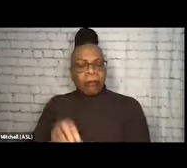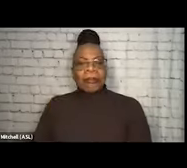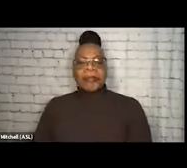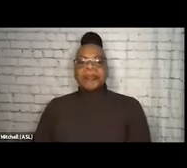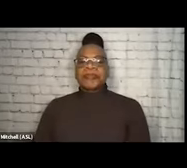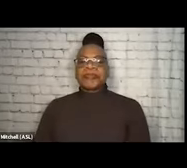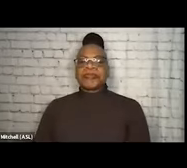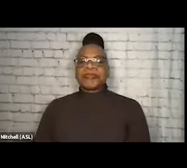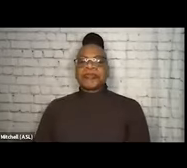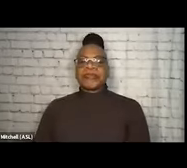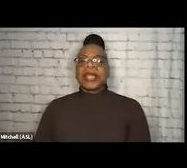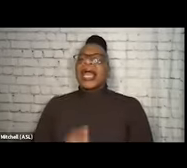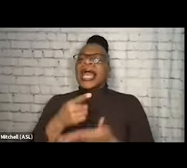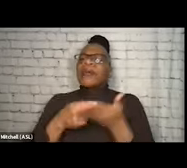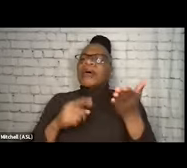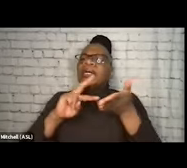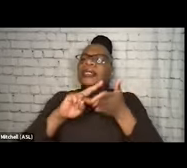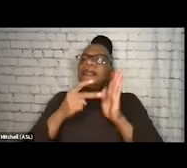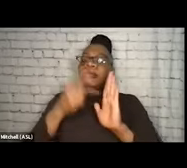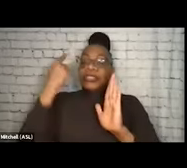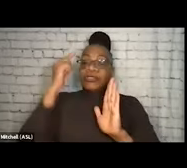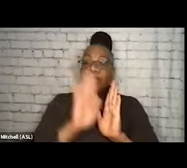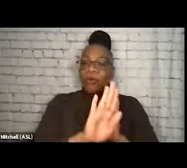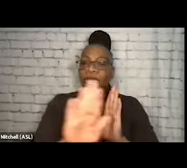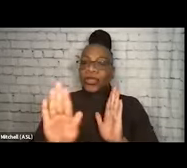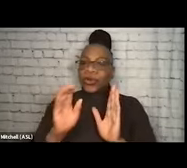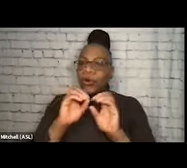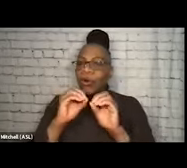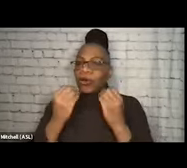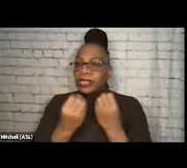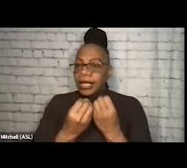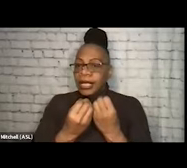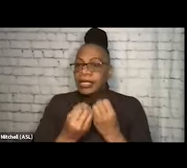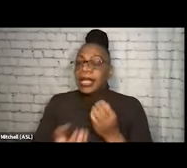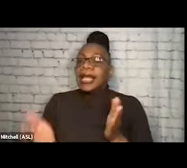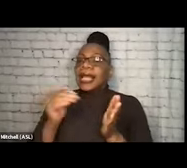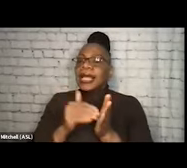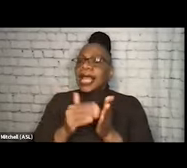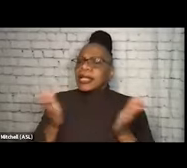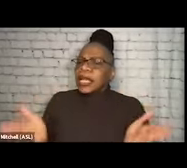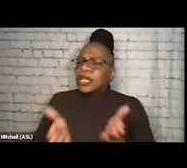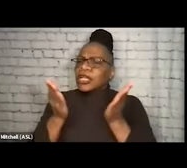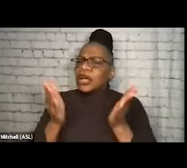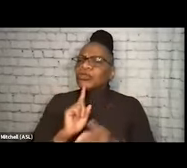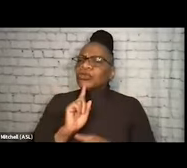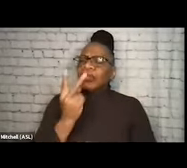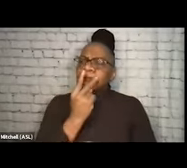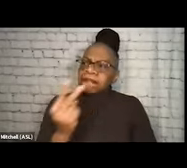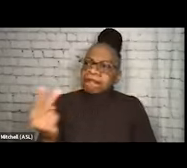and what that means for your organization. And then I would really encourage you to reflect on that and challenge yourselves